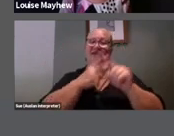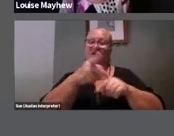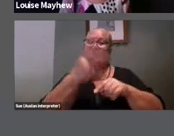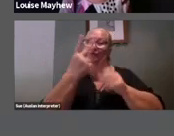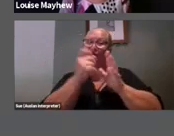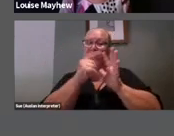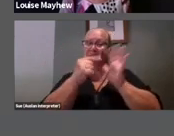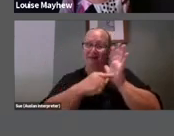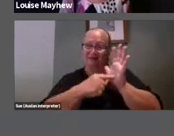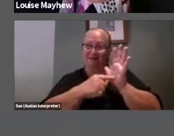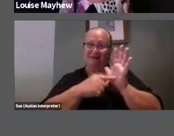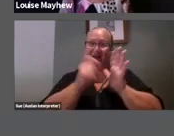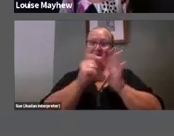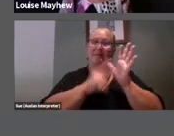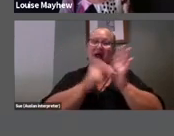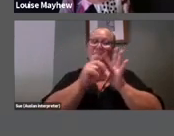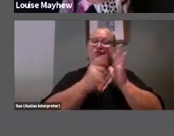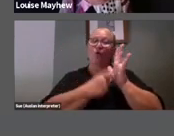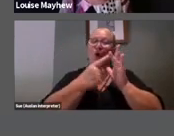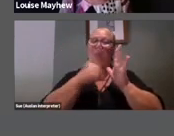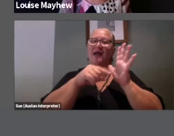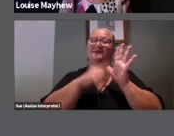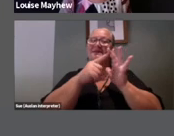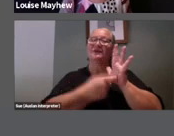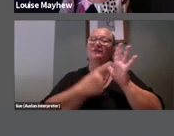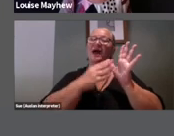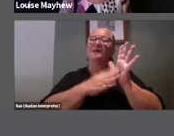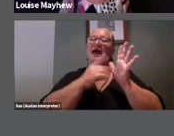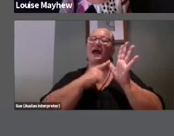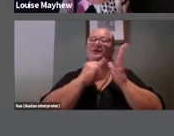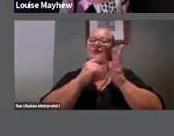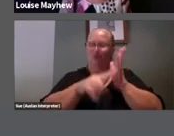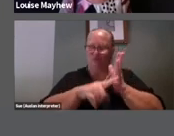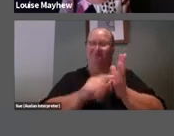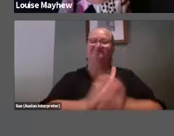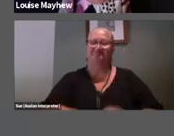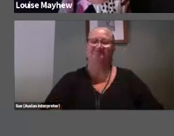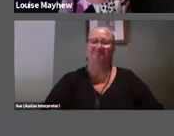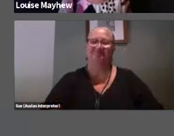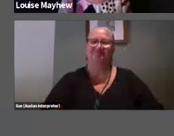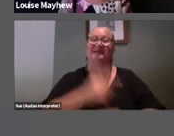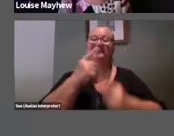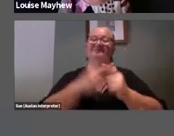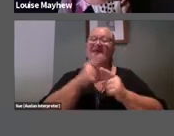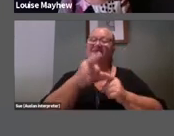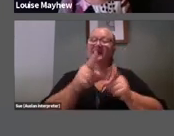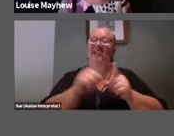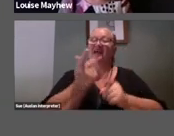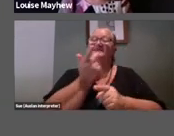So like Stromberg's fake exhibition and fake opening, there's a very wonderful